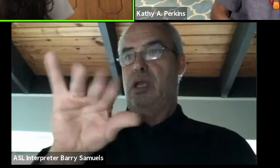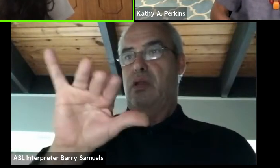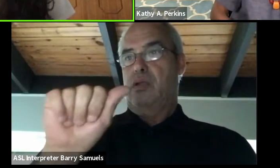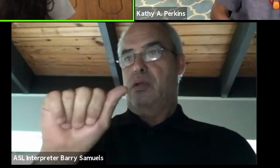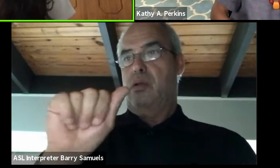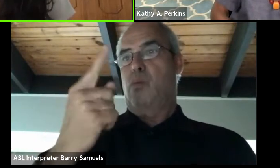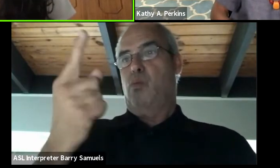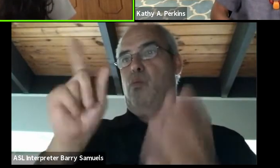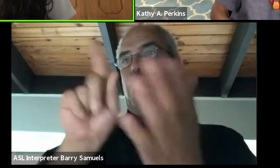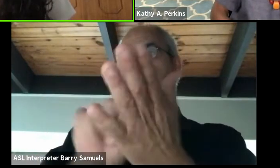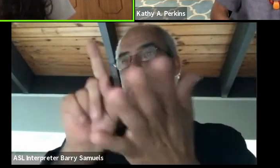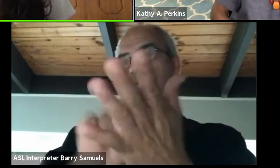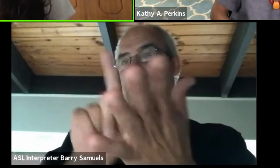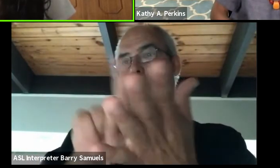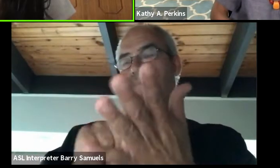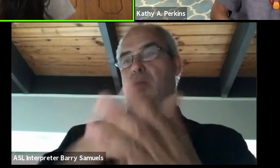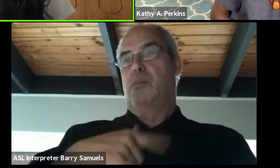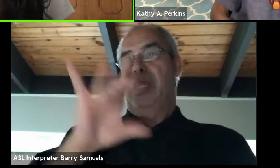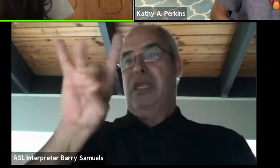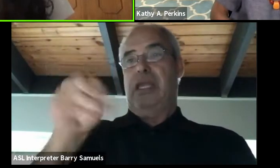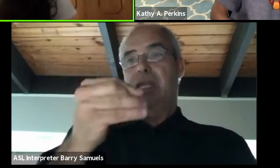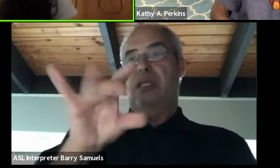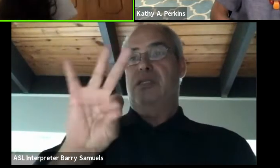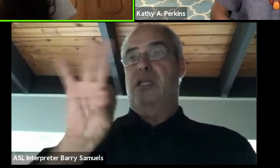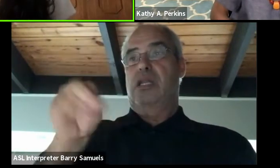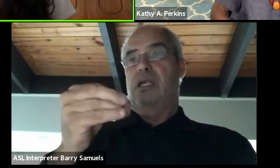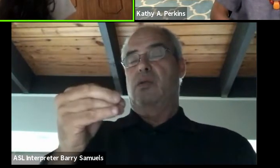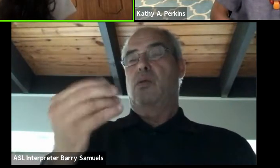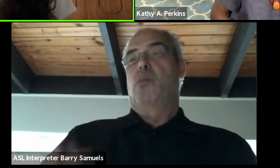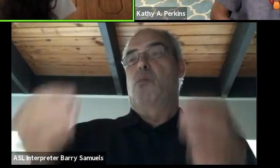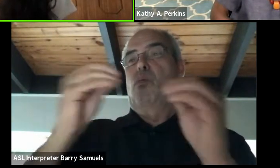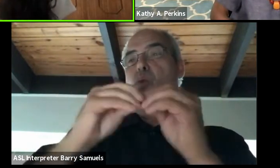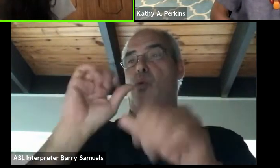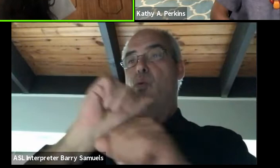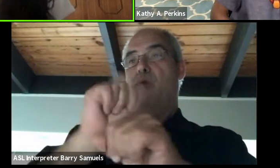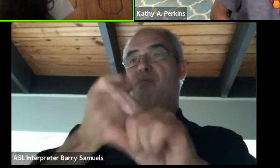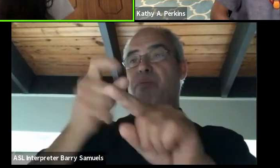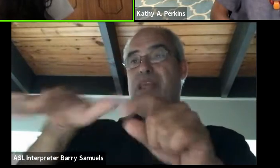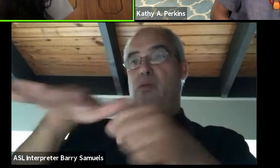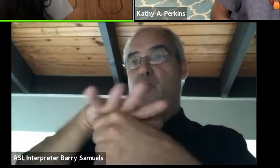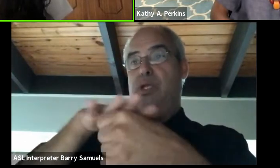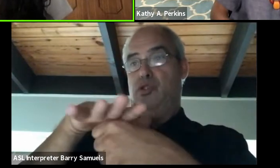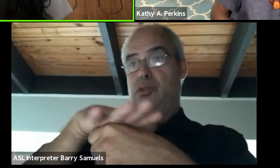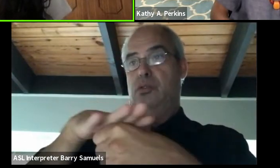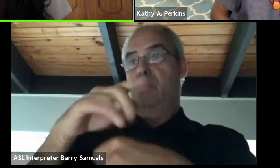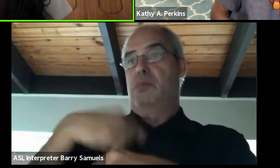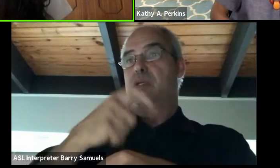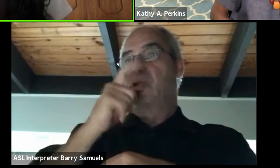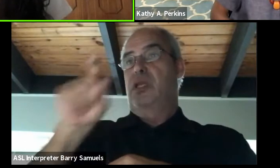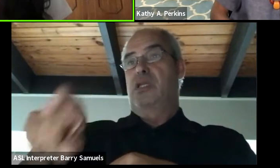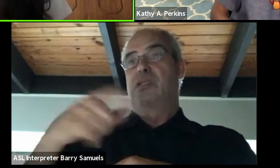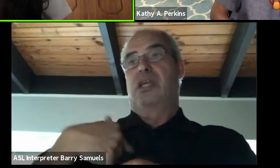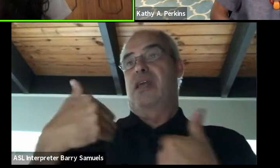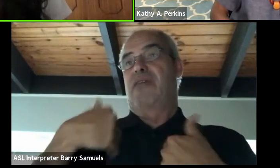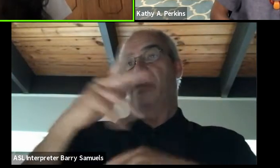and yet in the 80's and 90's there were so much work coming out of the region, but because it didn't necessarily have that kind of platform,